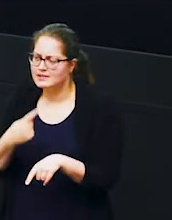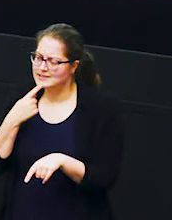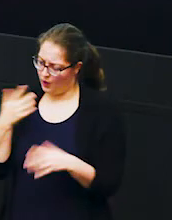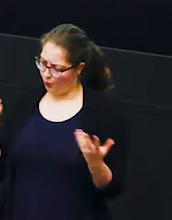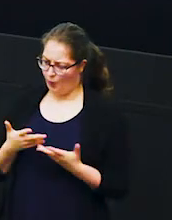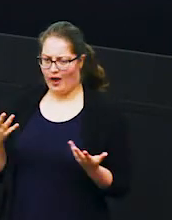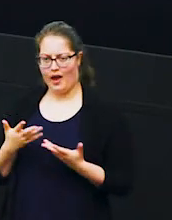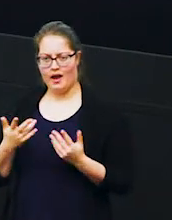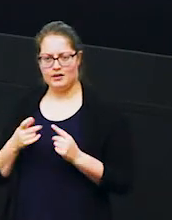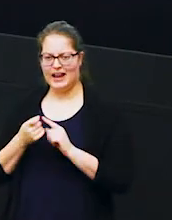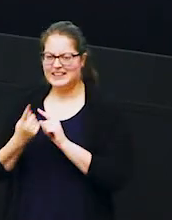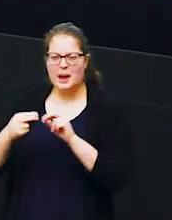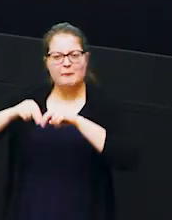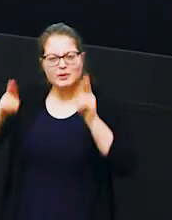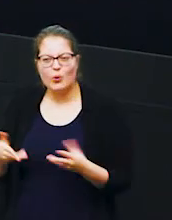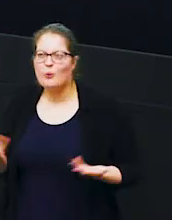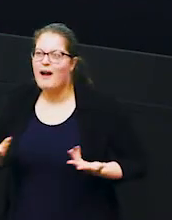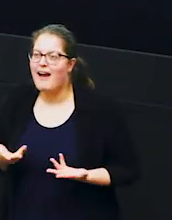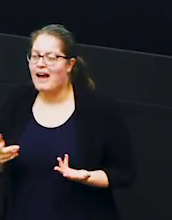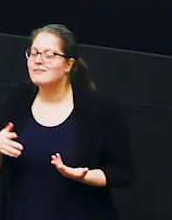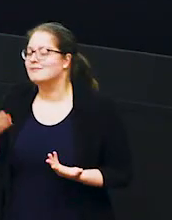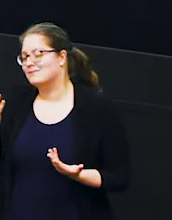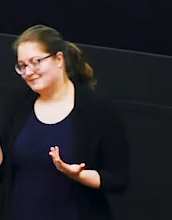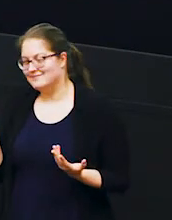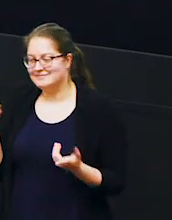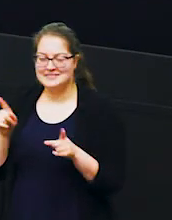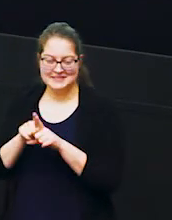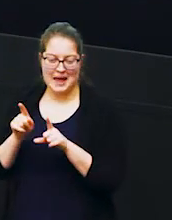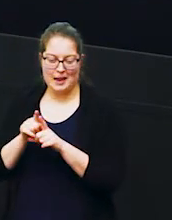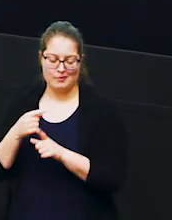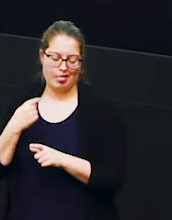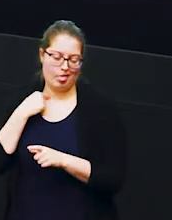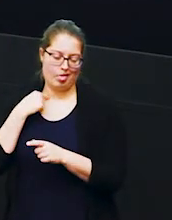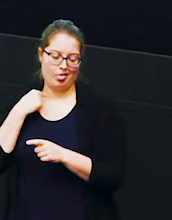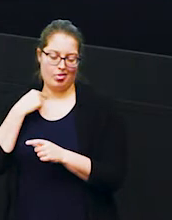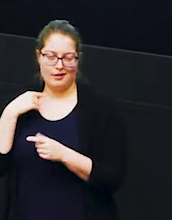where your nearest mcdonald's is well we also put tracking devices in an elephant's collar